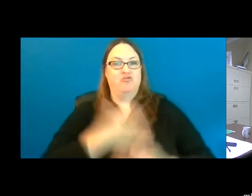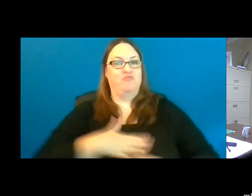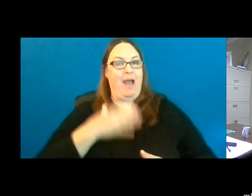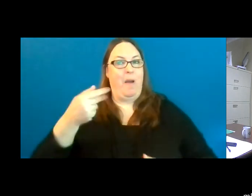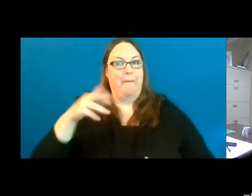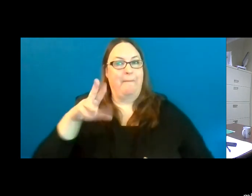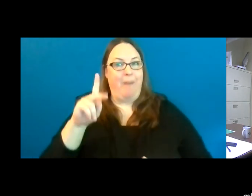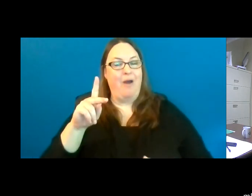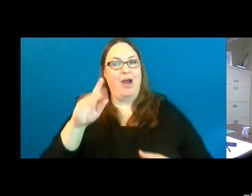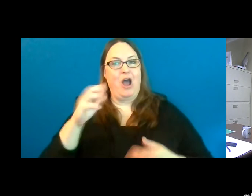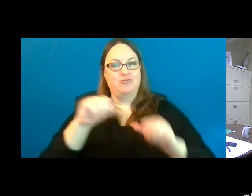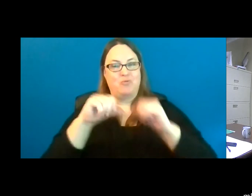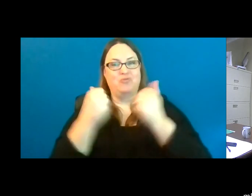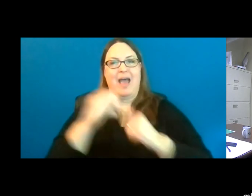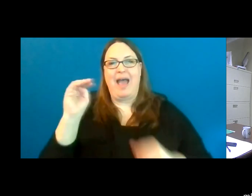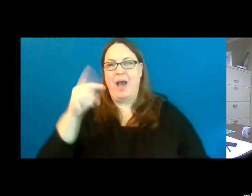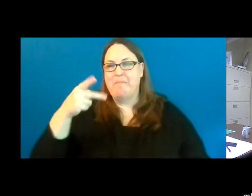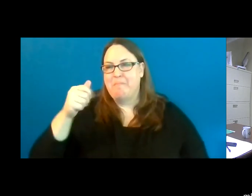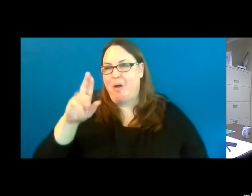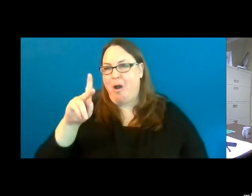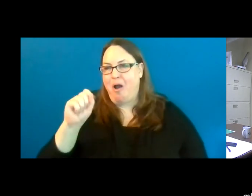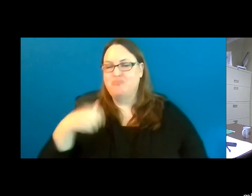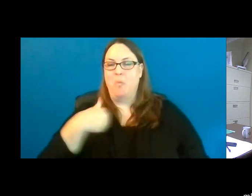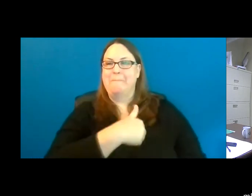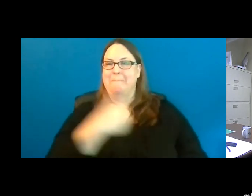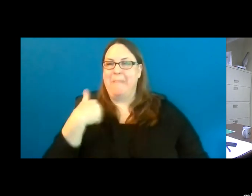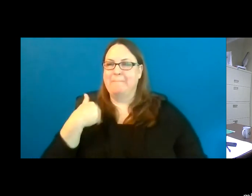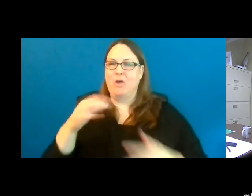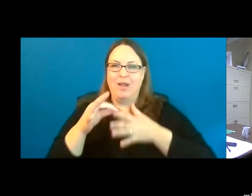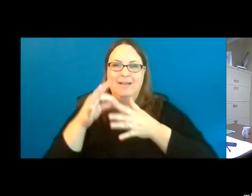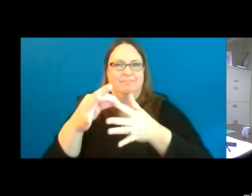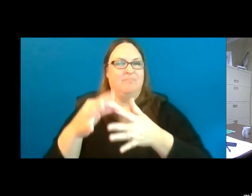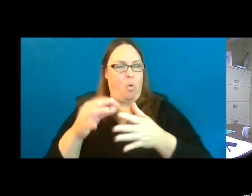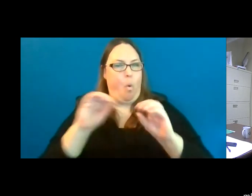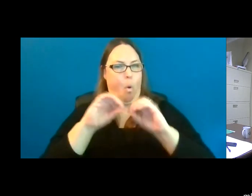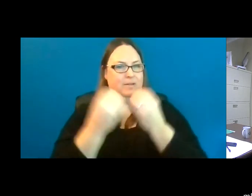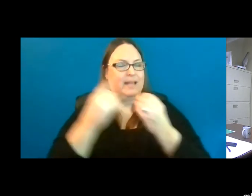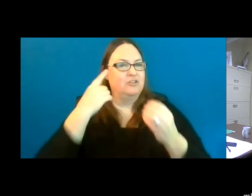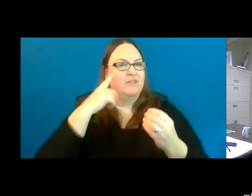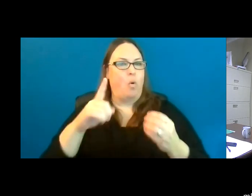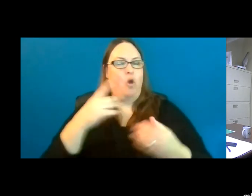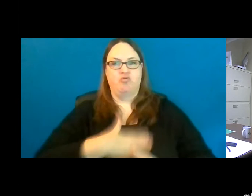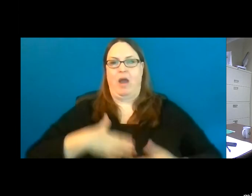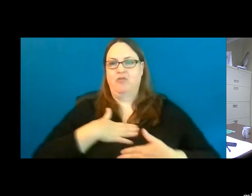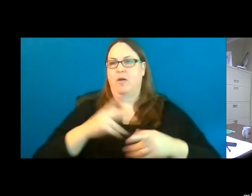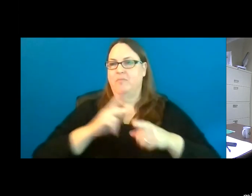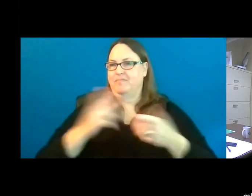mParks. We’re a member driven organization for the recreation profession in the State of Michigan.